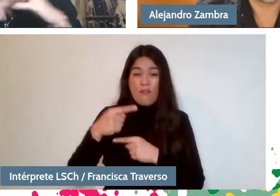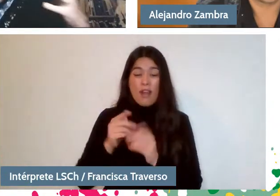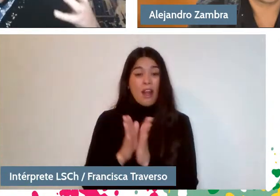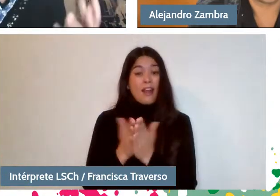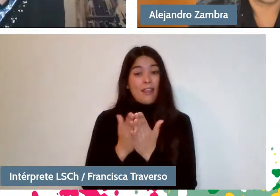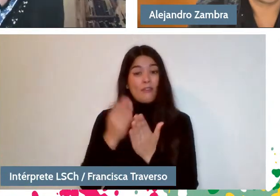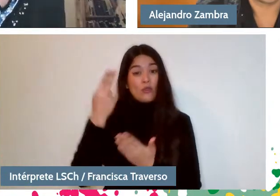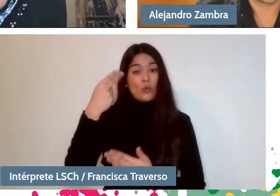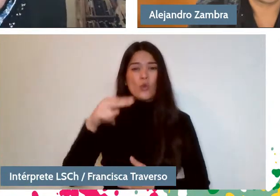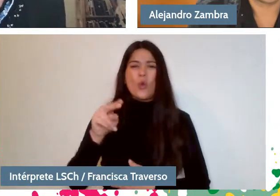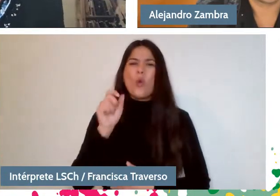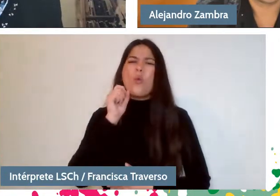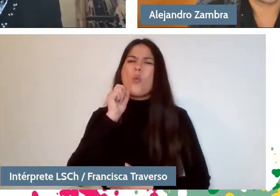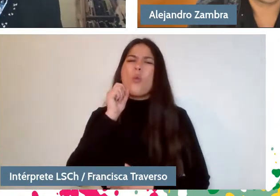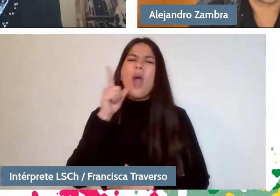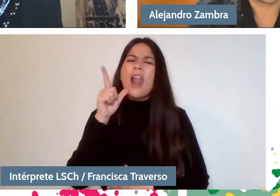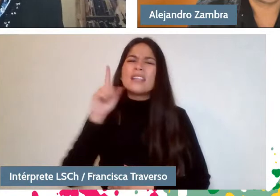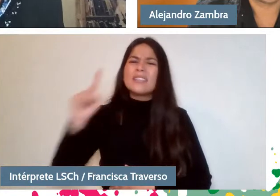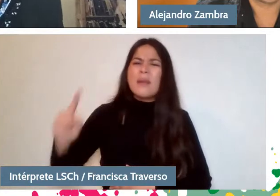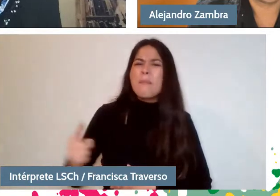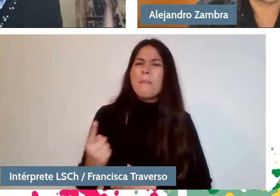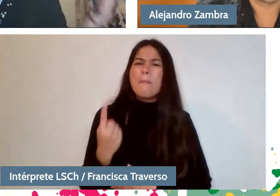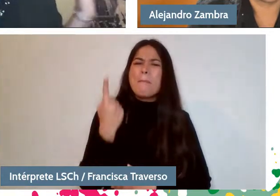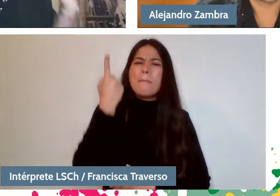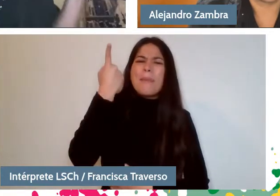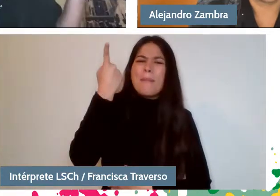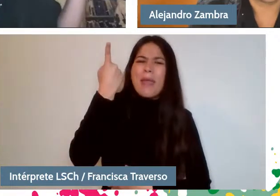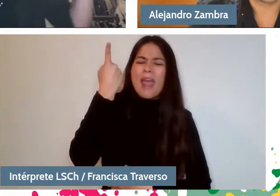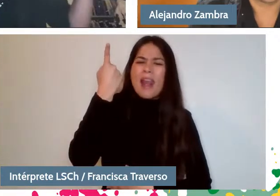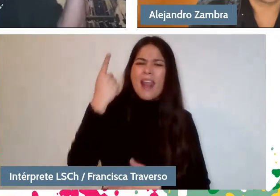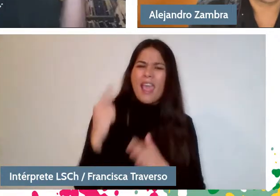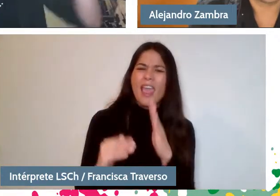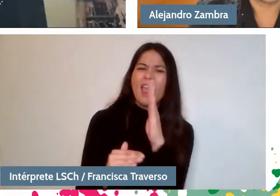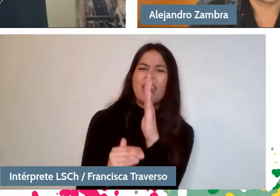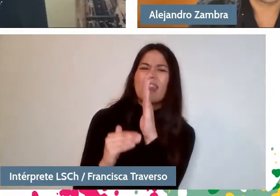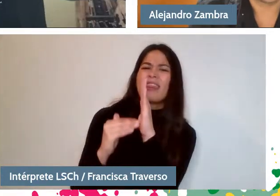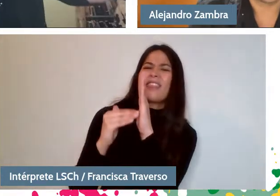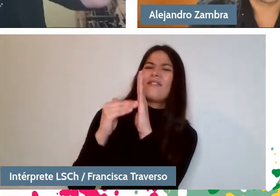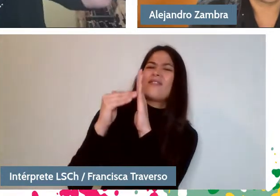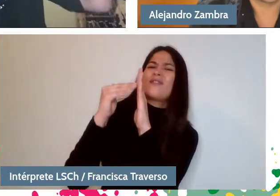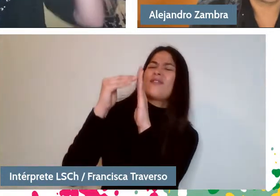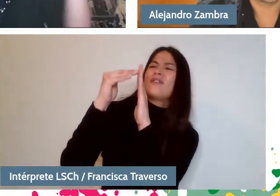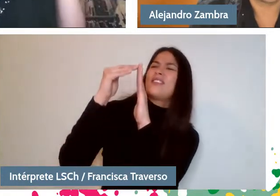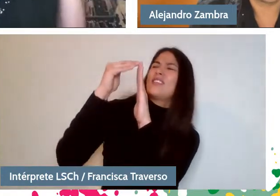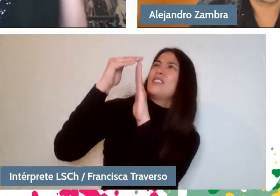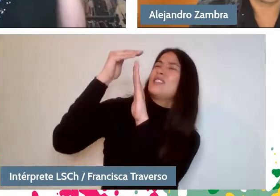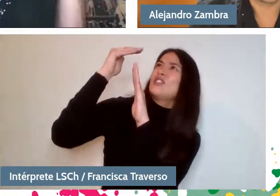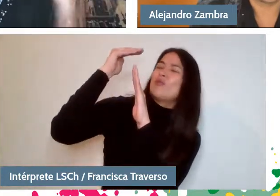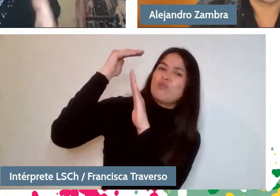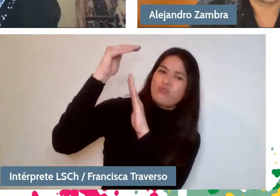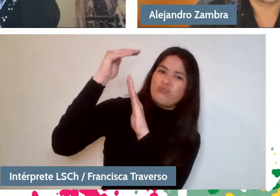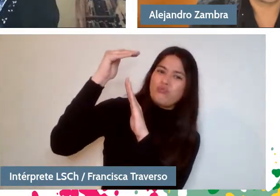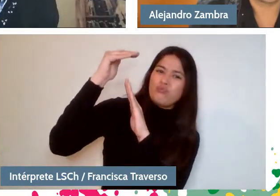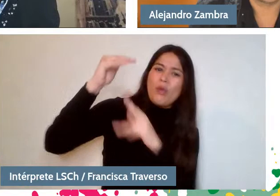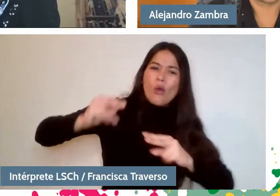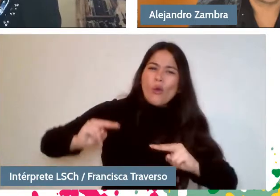what is that first skyscraper for you, the first books, that first construction, that first little castle or skyscraper